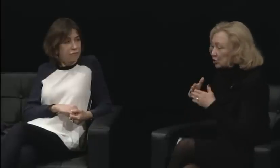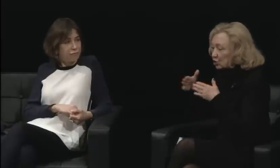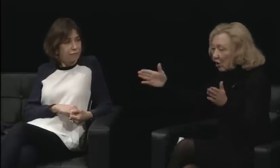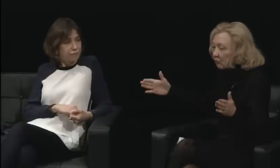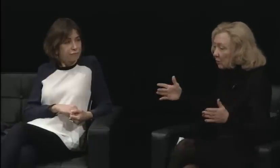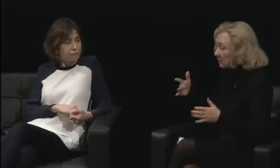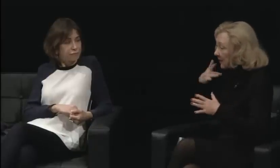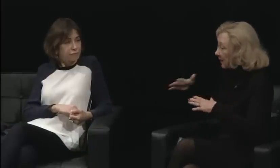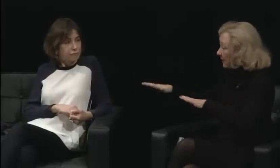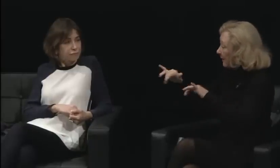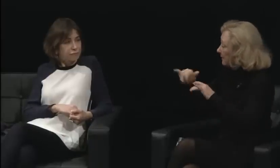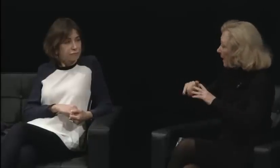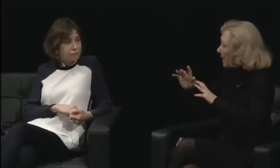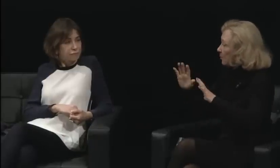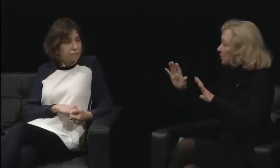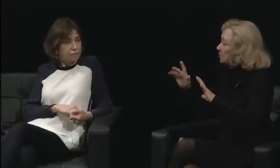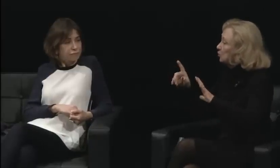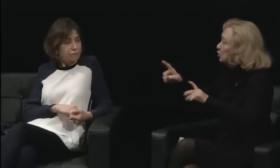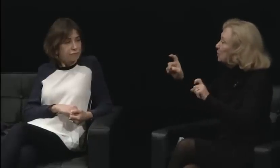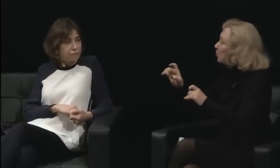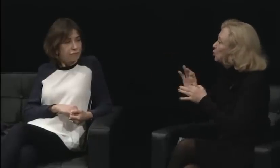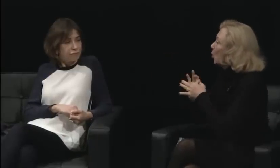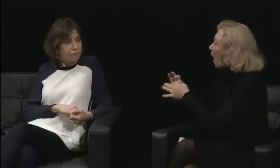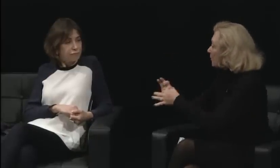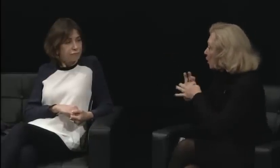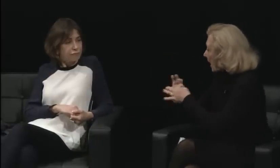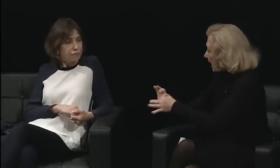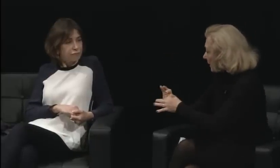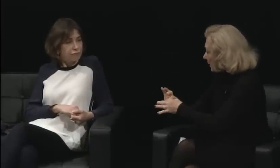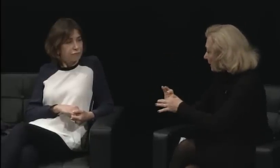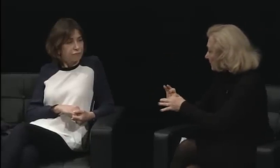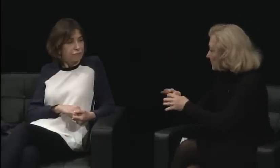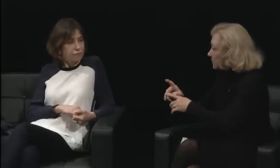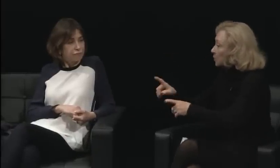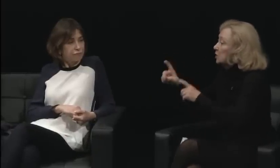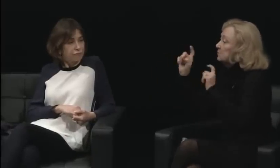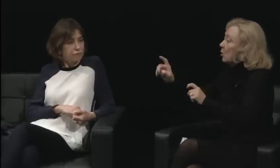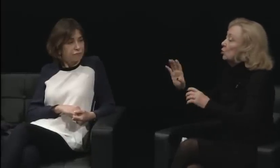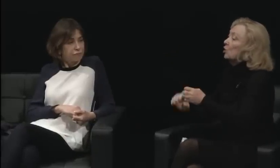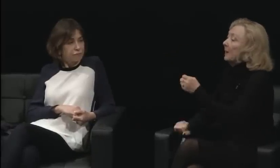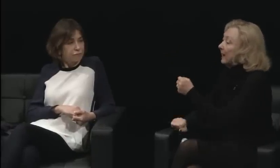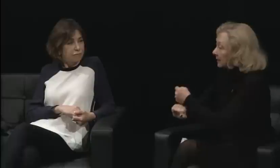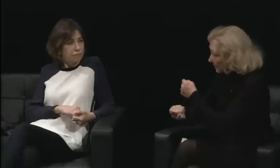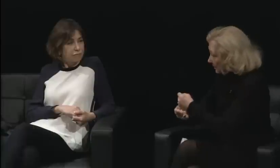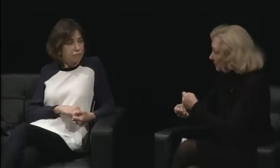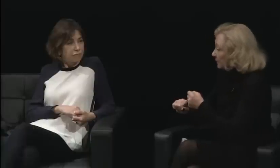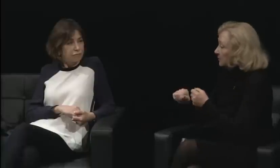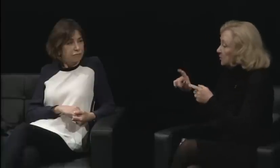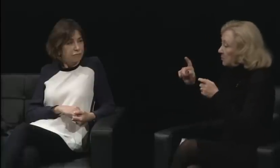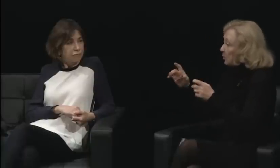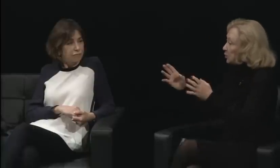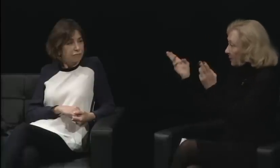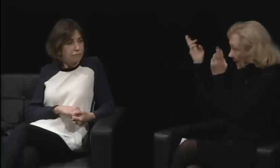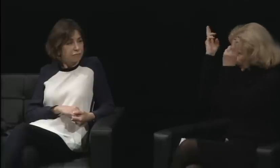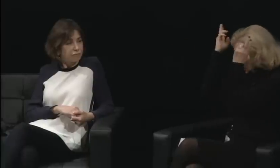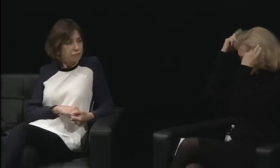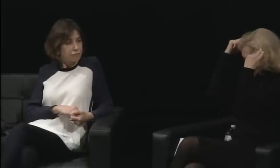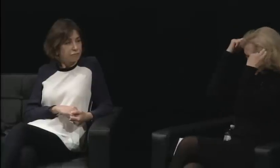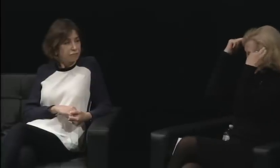and role of women across the world, We can talk about the United States or outside of the U.S., but in the 1980s,